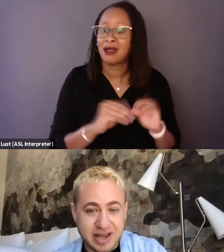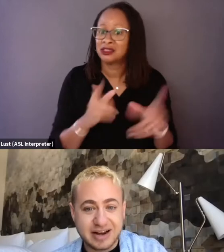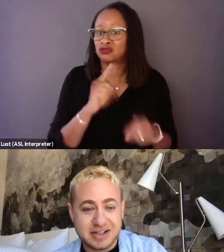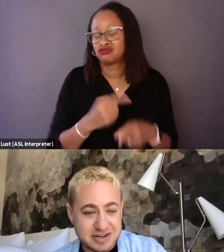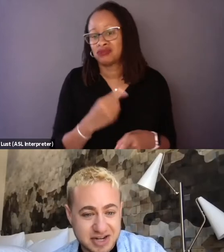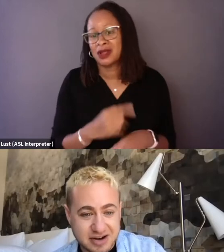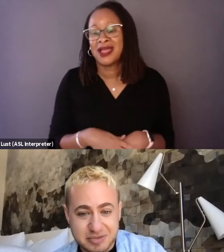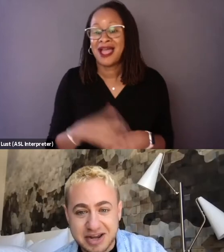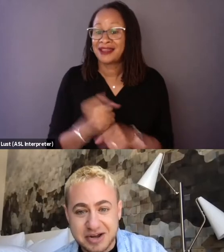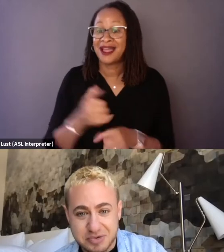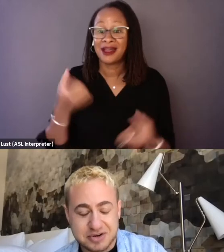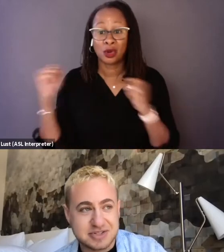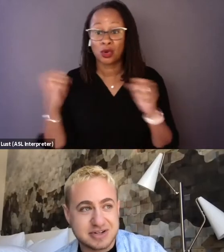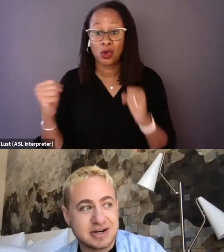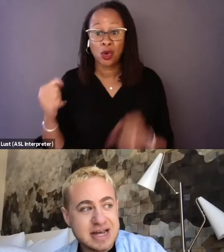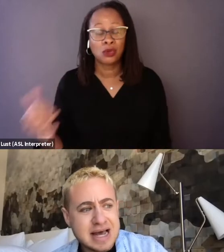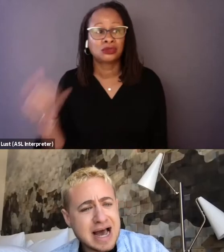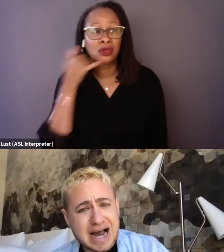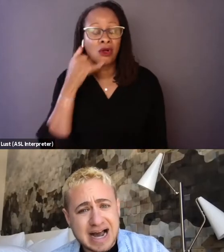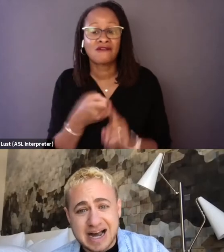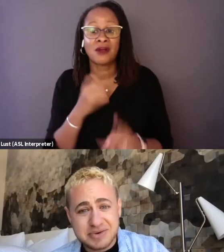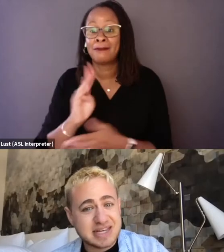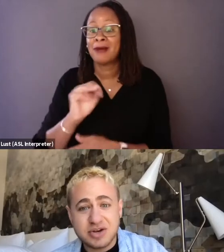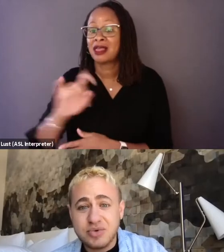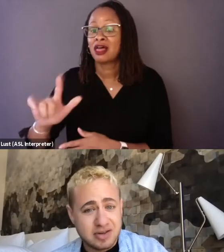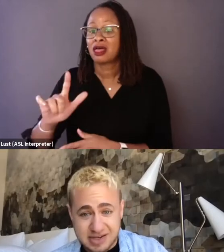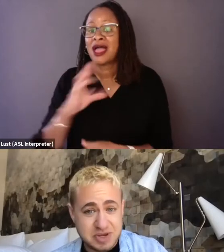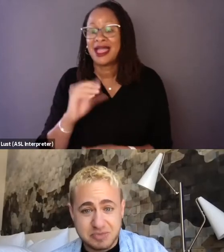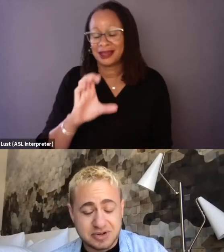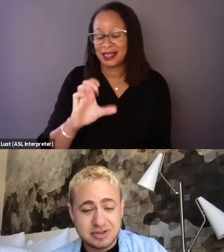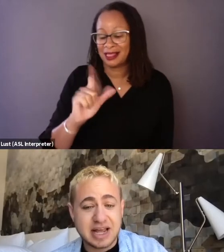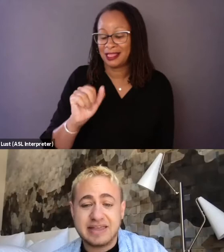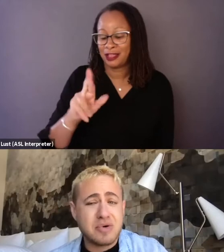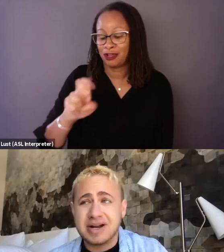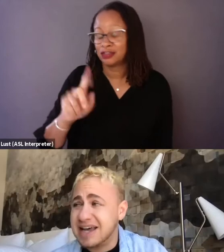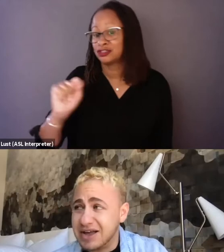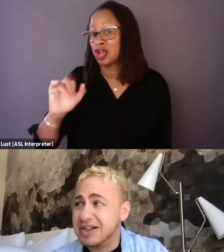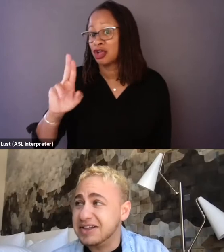and Clare Tucker, my Co-producer, I was like, who are these people? Like they wanna tell